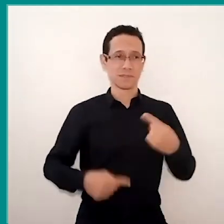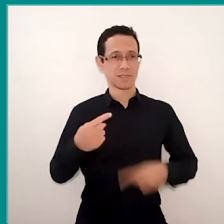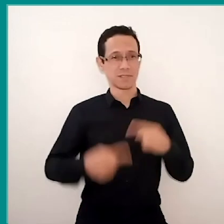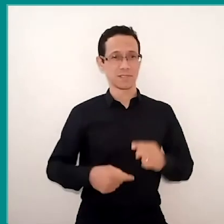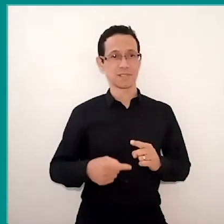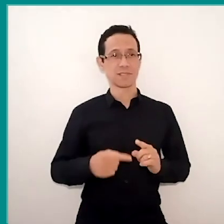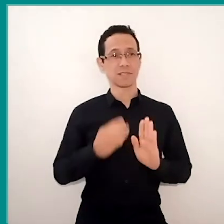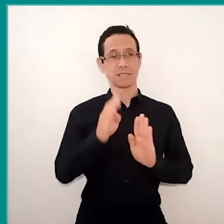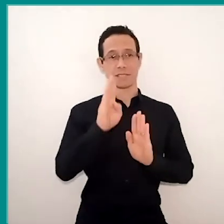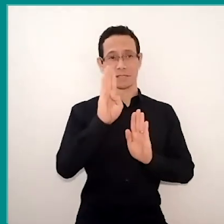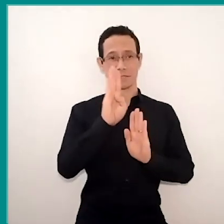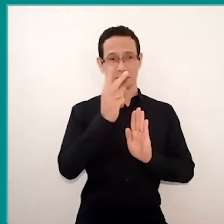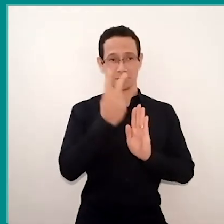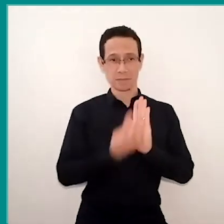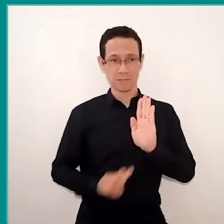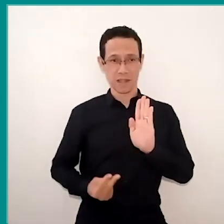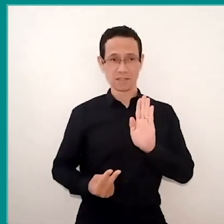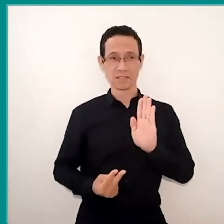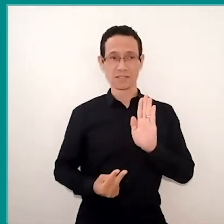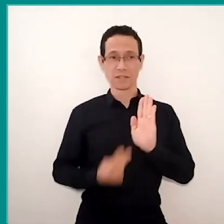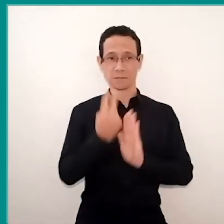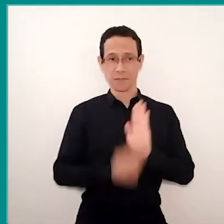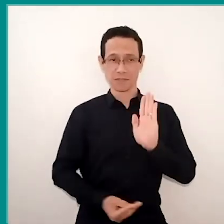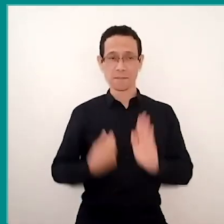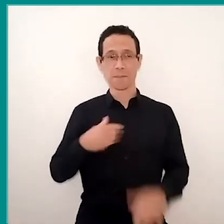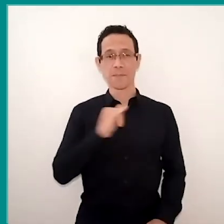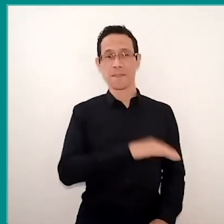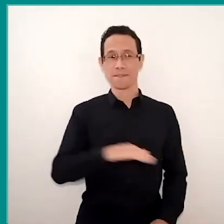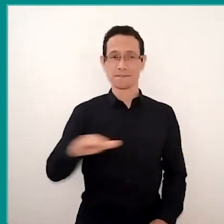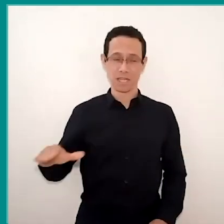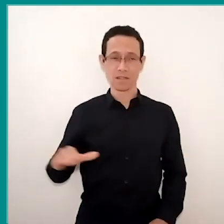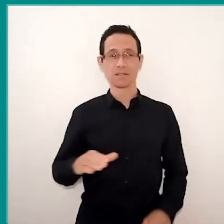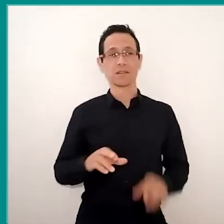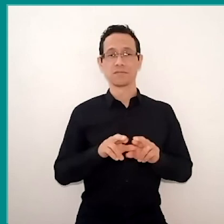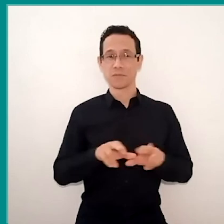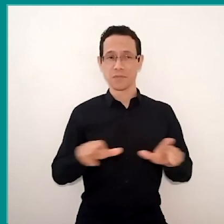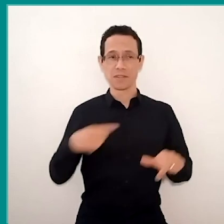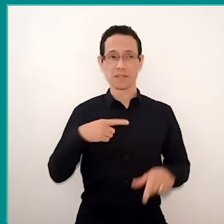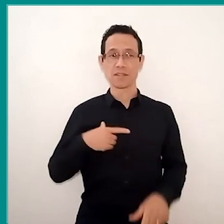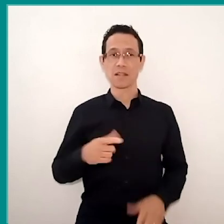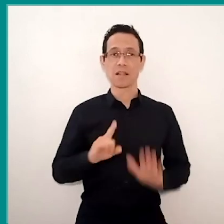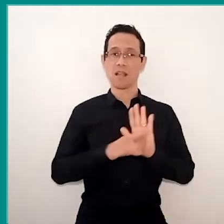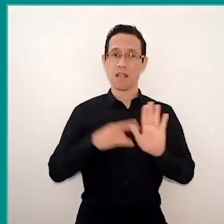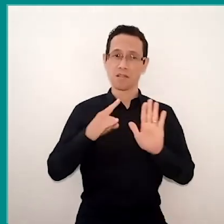about childhoods and diversities with the parents, anyway, there was the case of a autistic child, and then all this